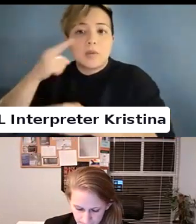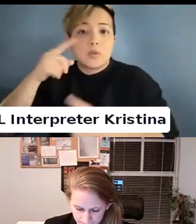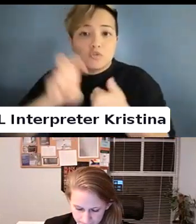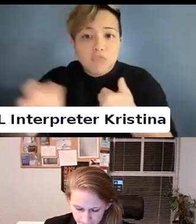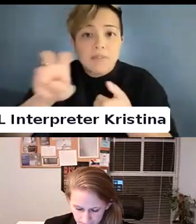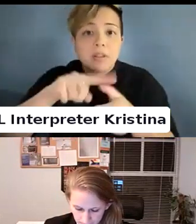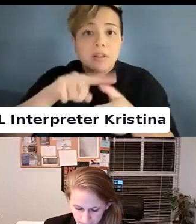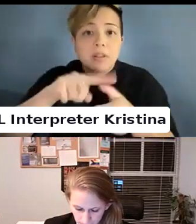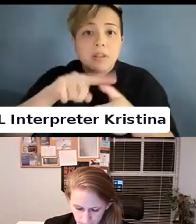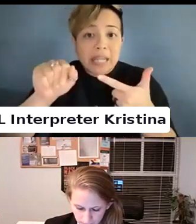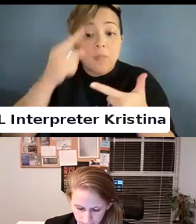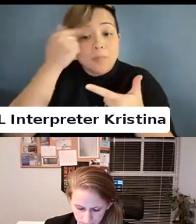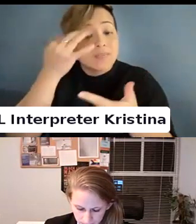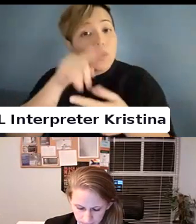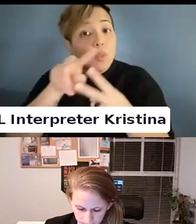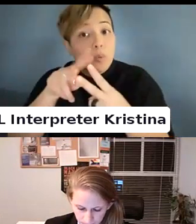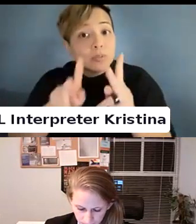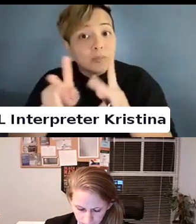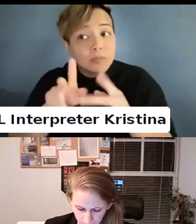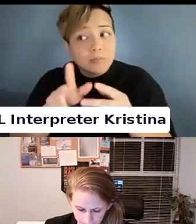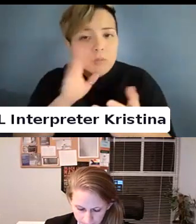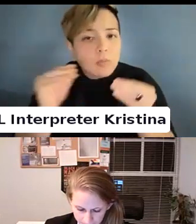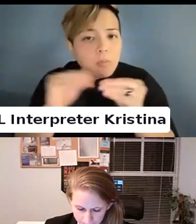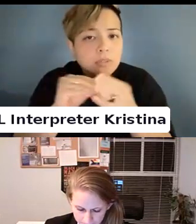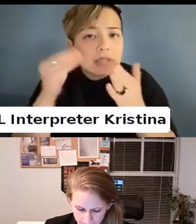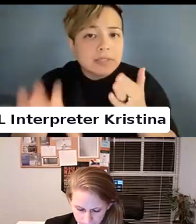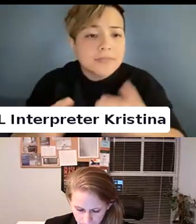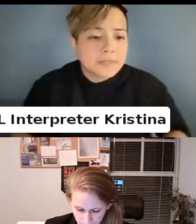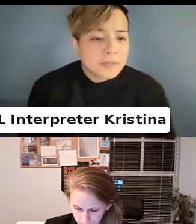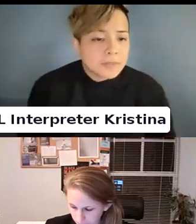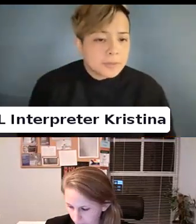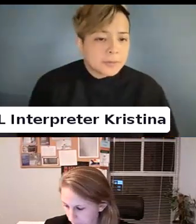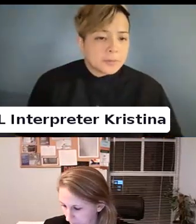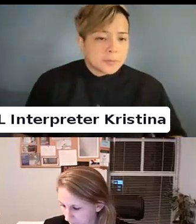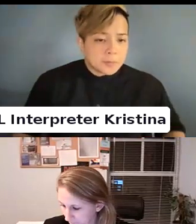Because it is going to be more expensive.